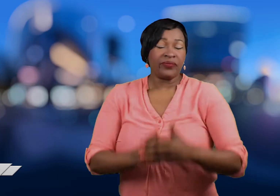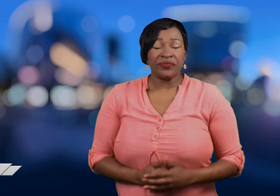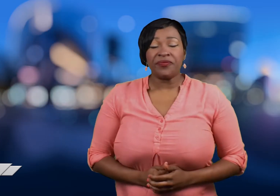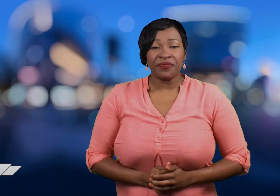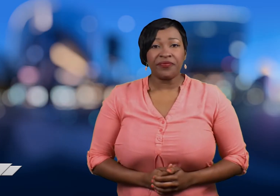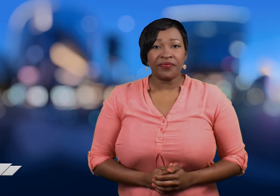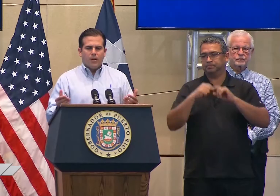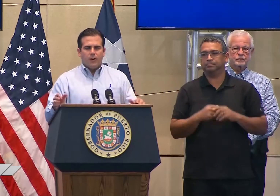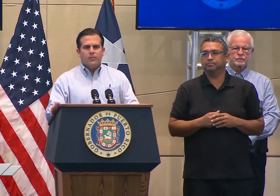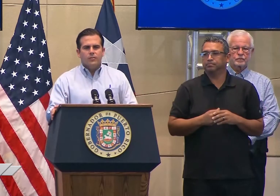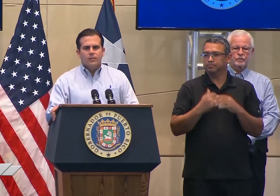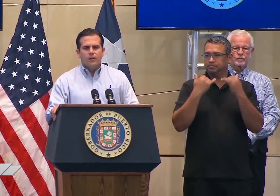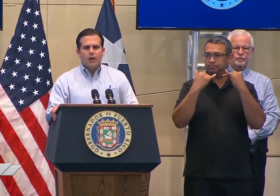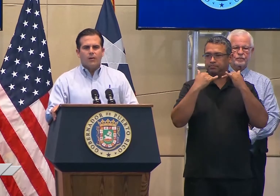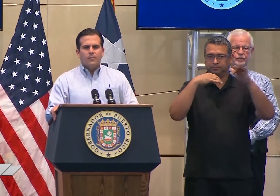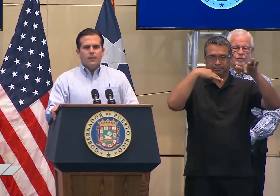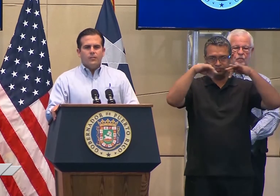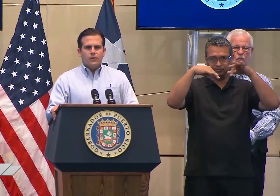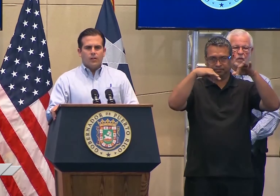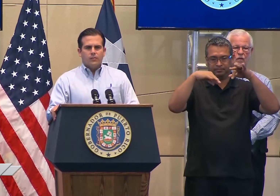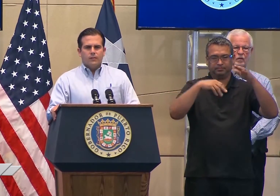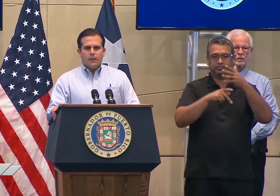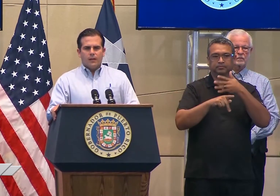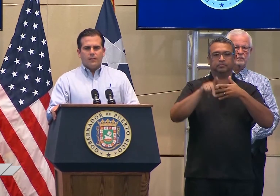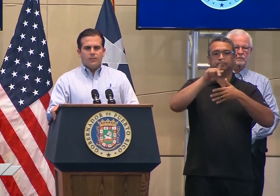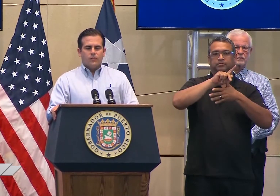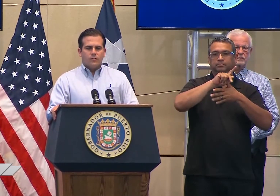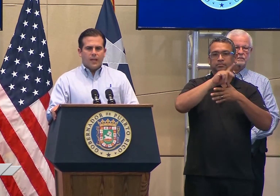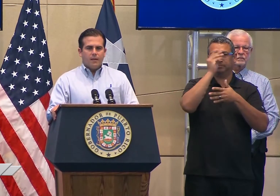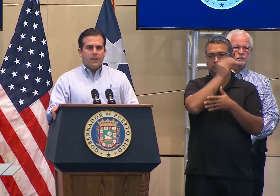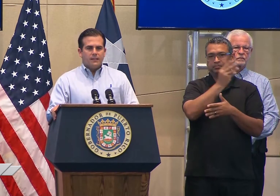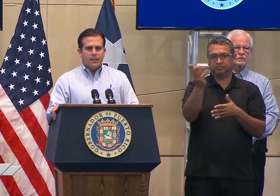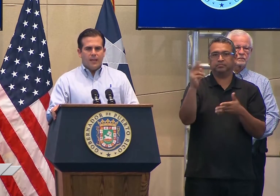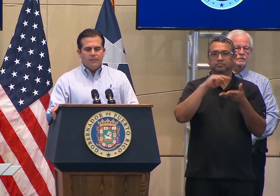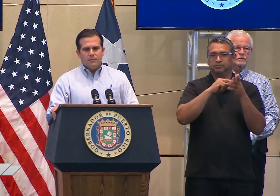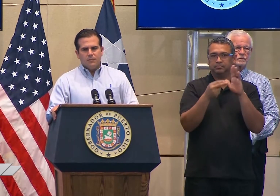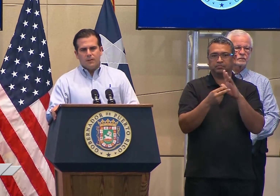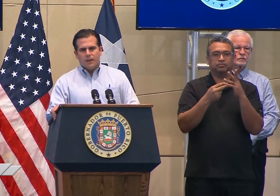I would like to reiterate our priorities are still to sustain and